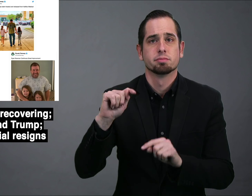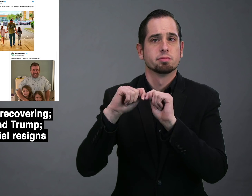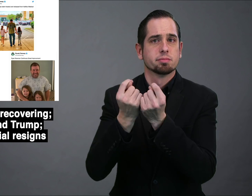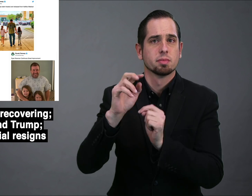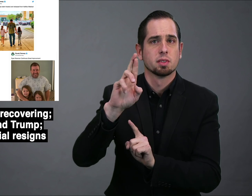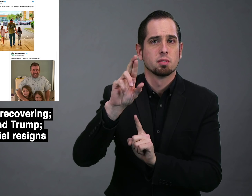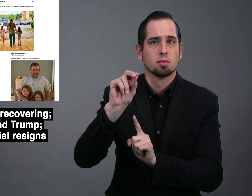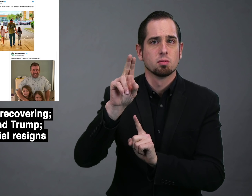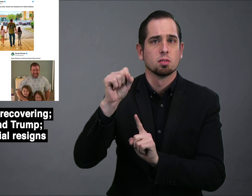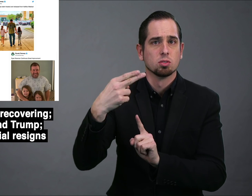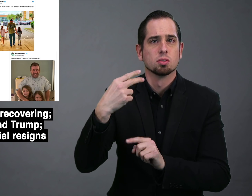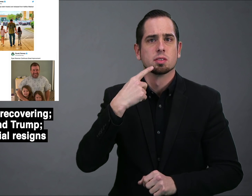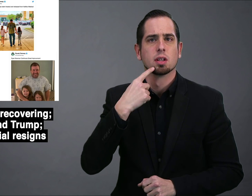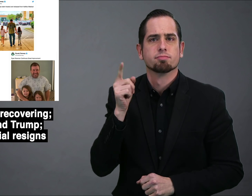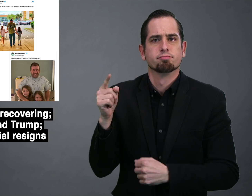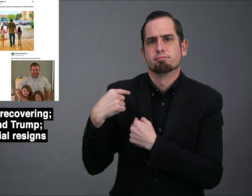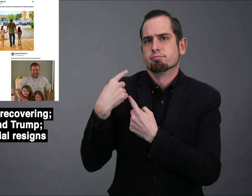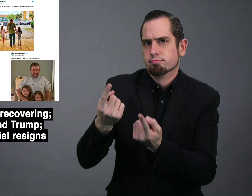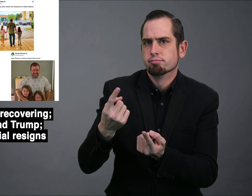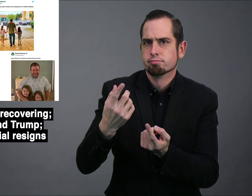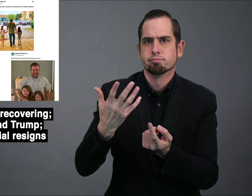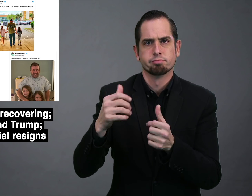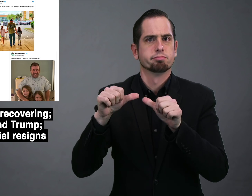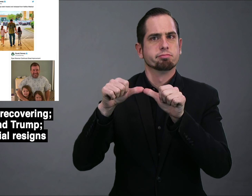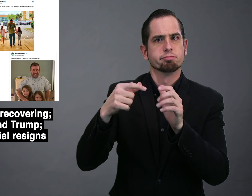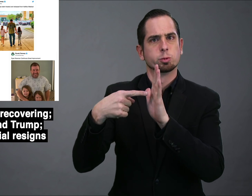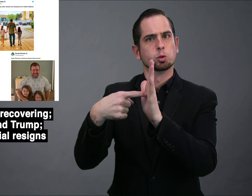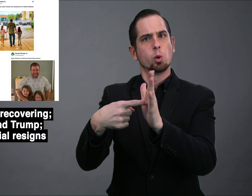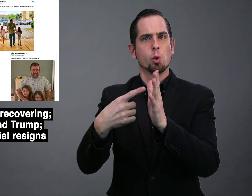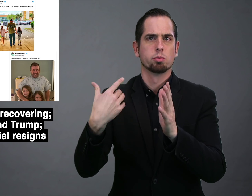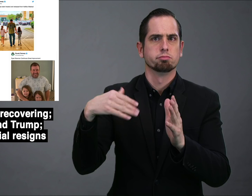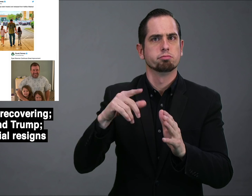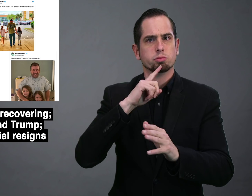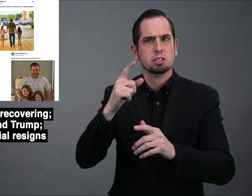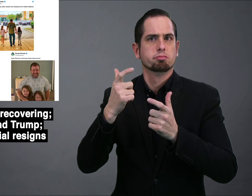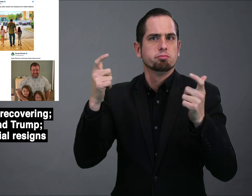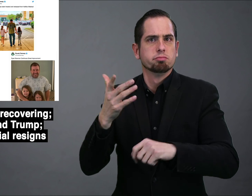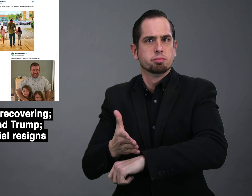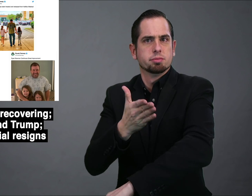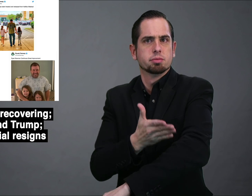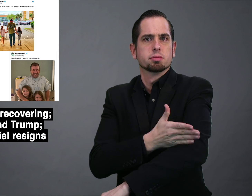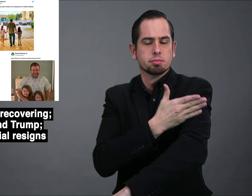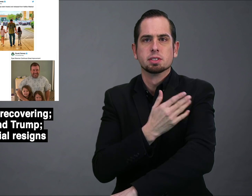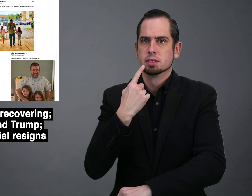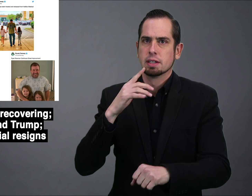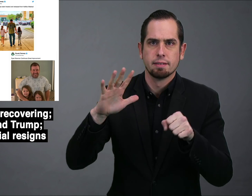Roush said he has continued to show great improvement